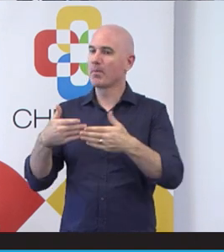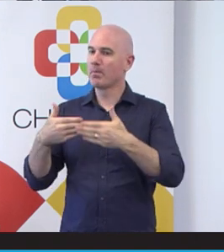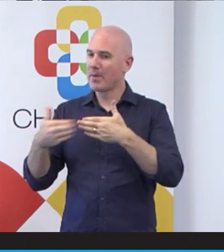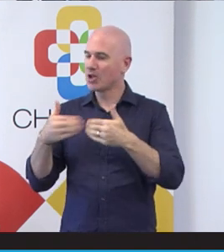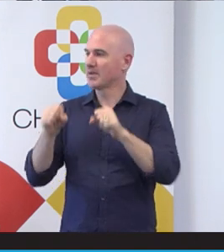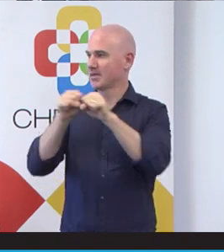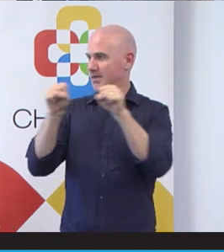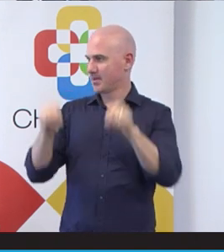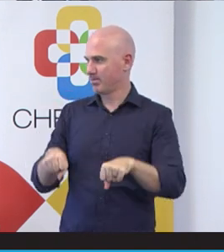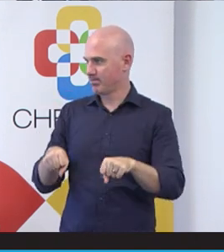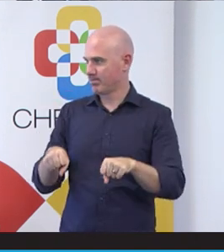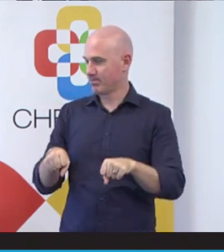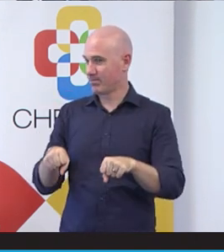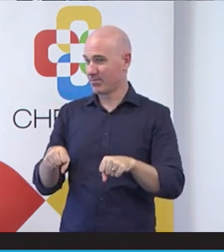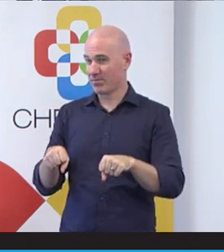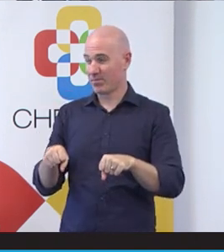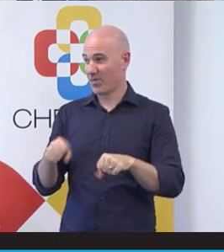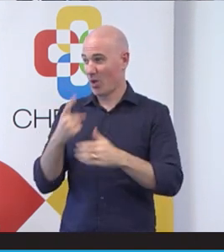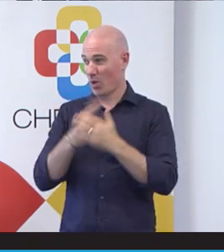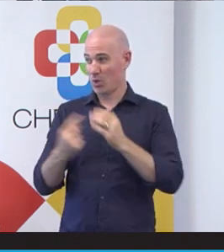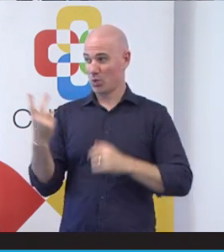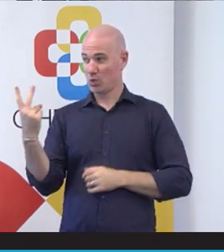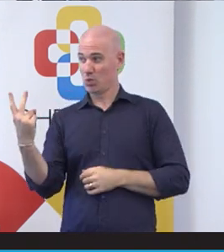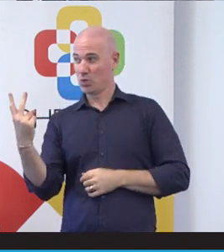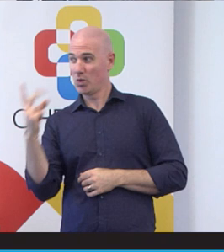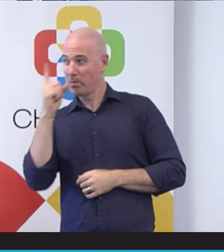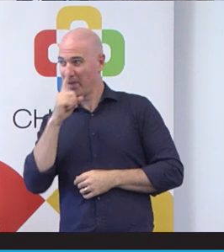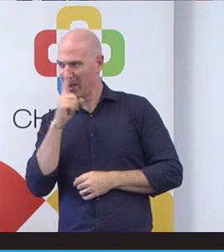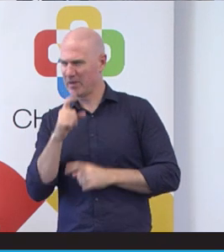that they had difficulties accessing it. But I was kind of really worried that what